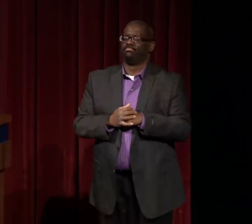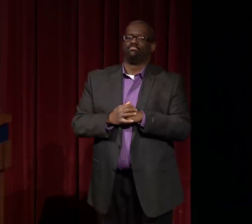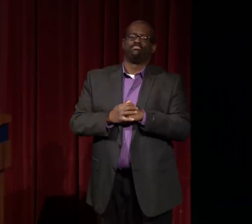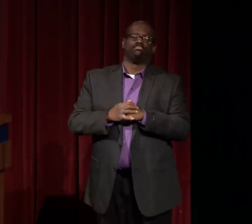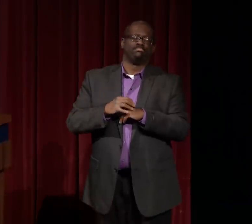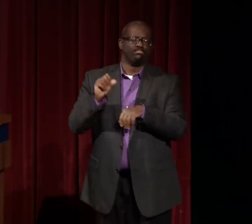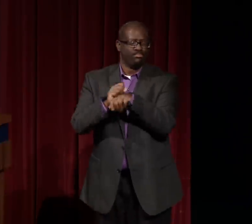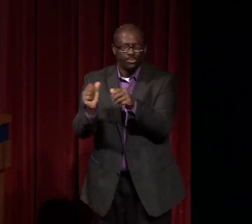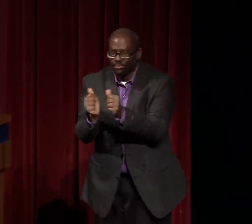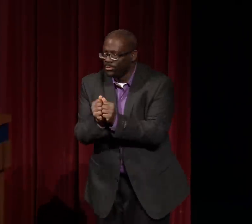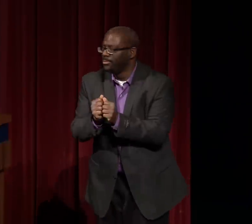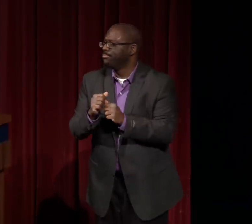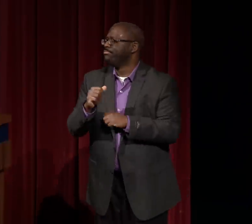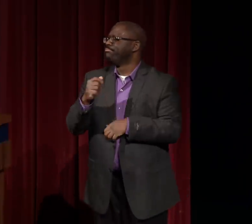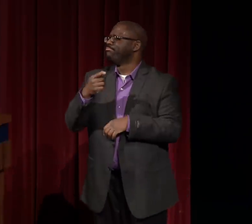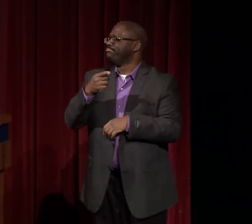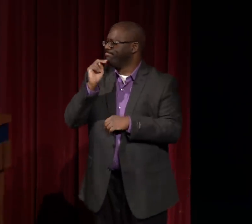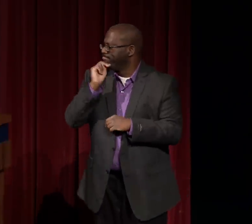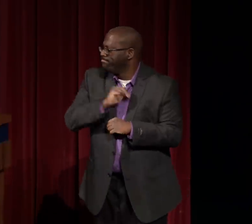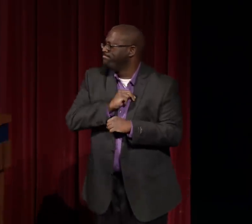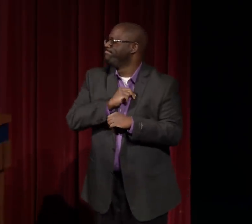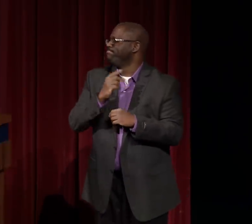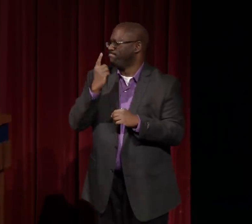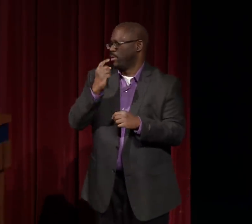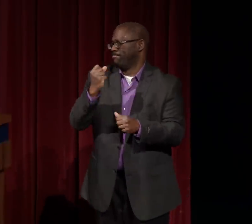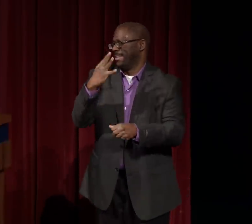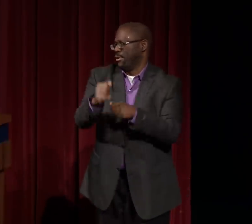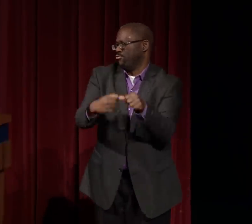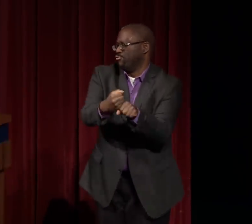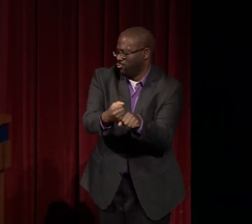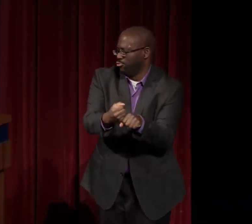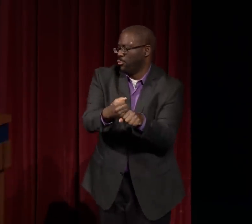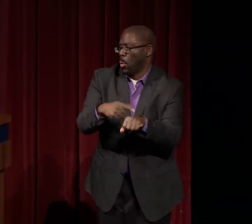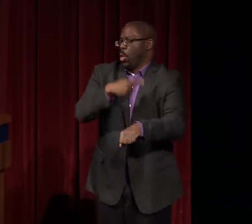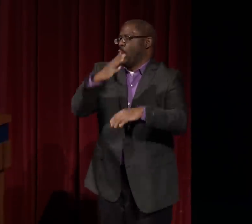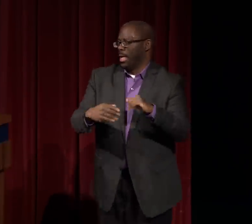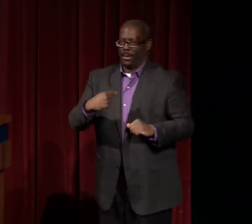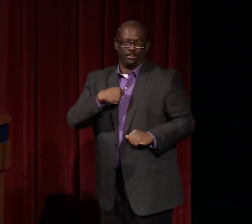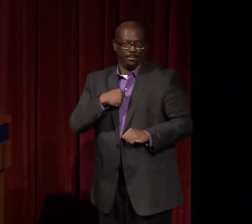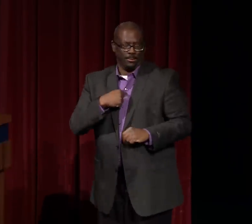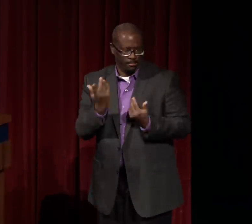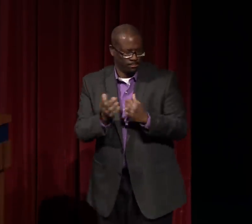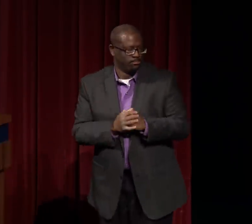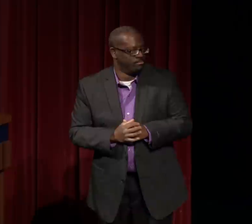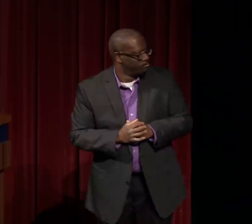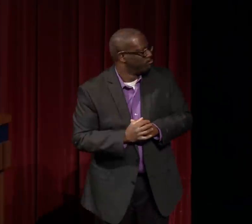And she worked very closely with Nathie for many years and they became very good friends